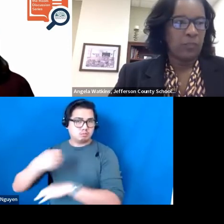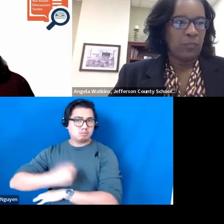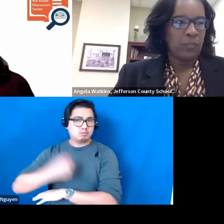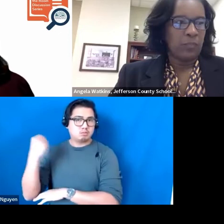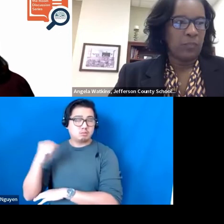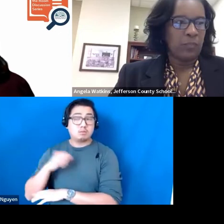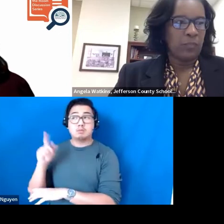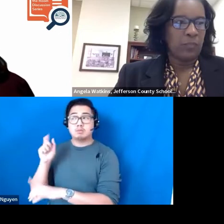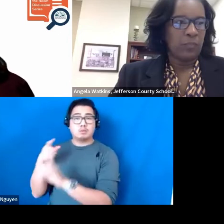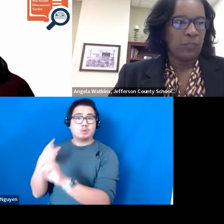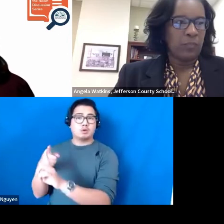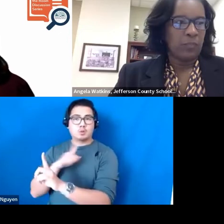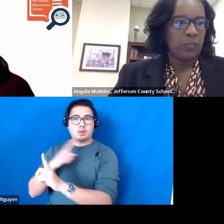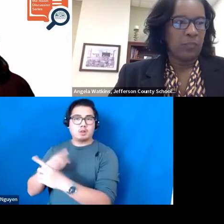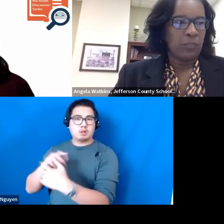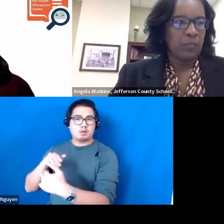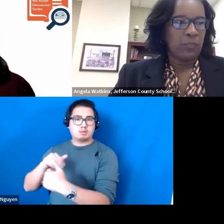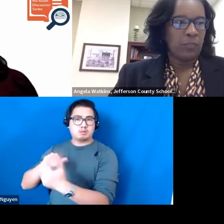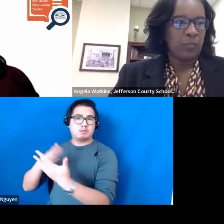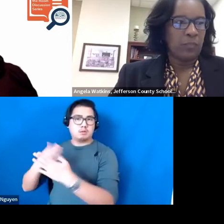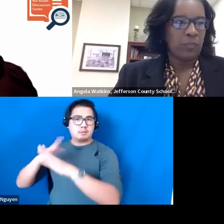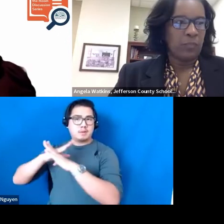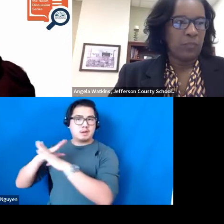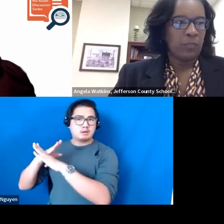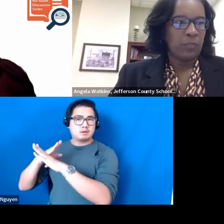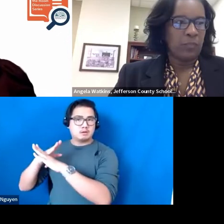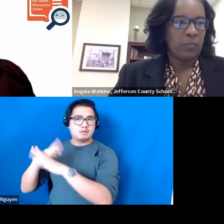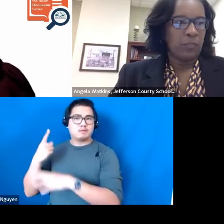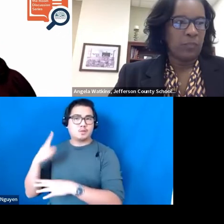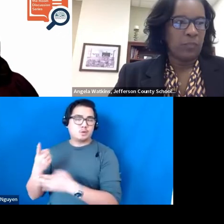to address the barriers to Instructional Coaching and literacy.